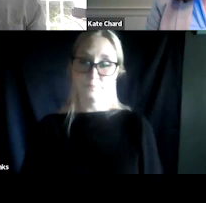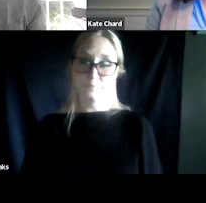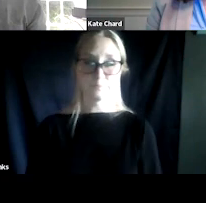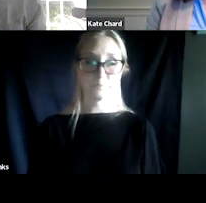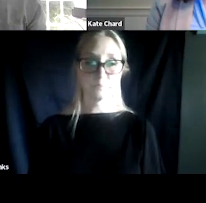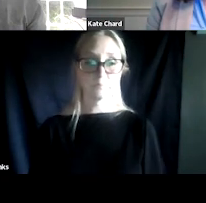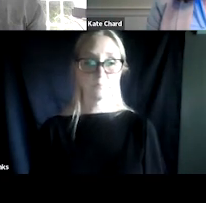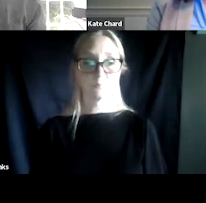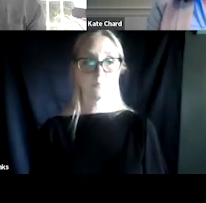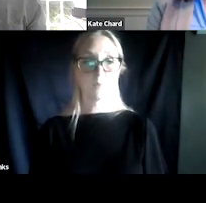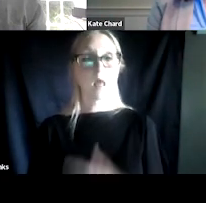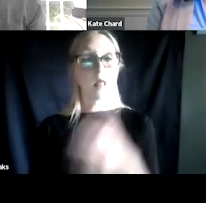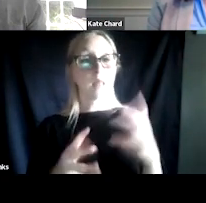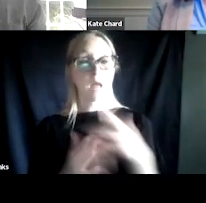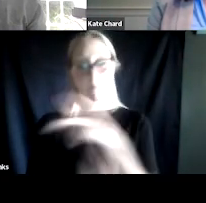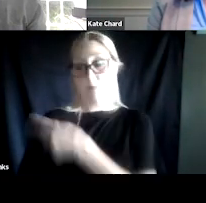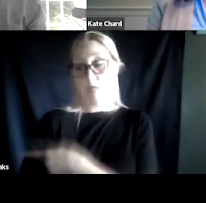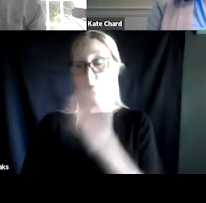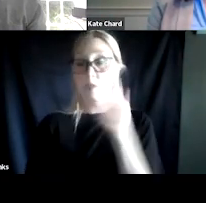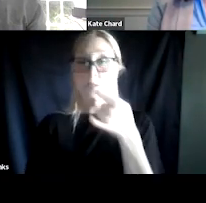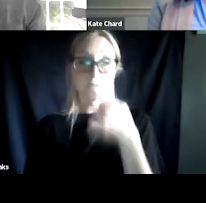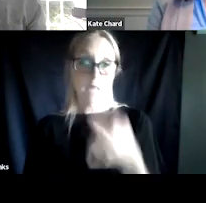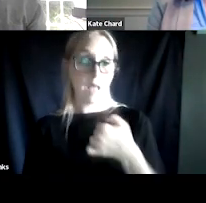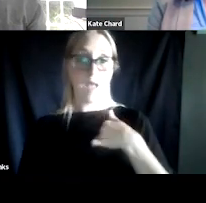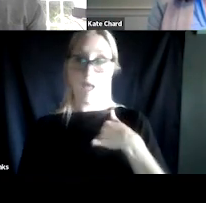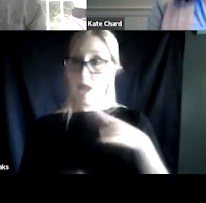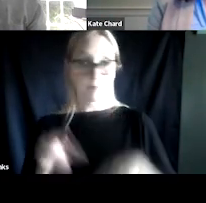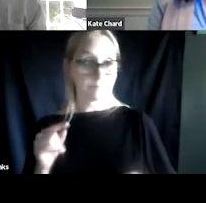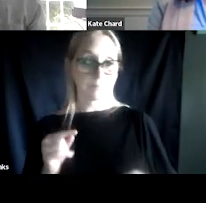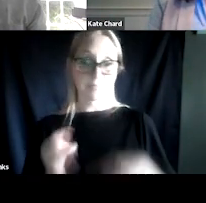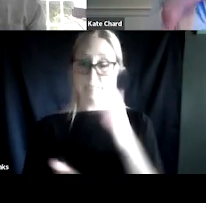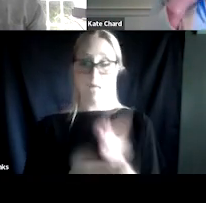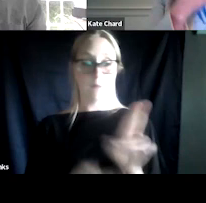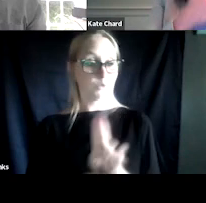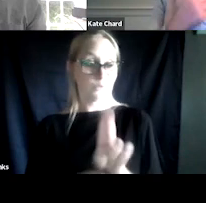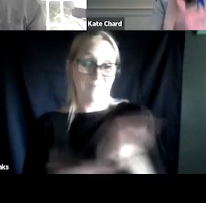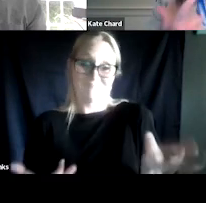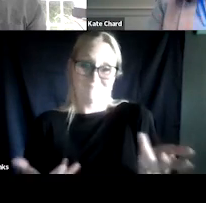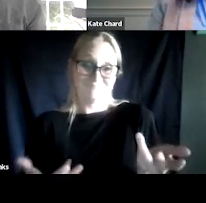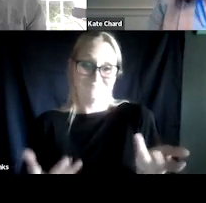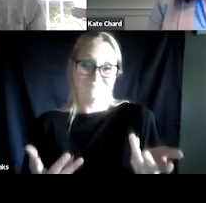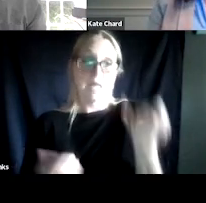A lot of patients will say to us, I can't stop using because then the memories will come back